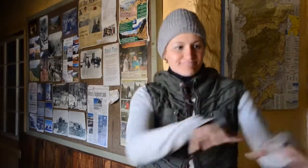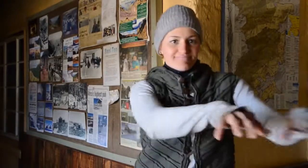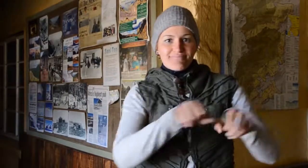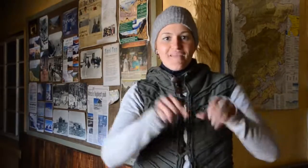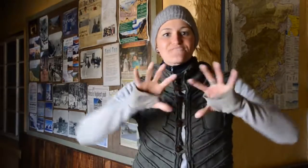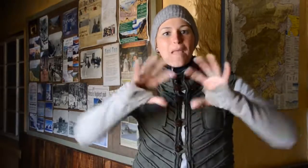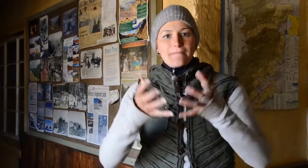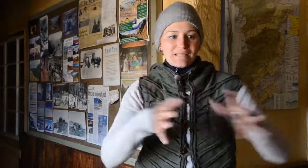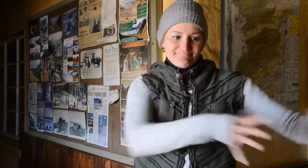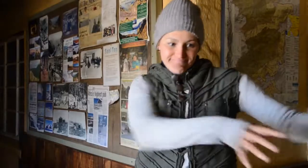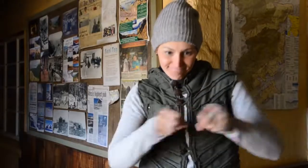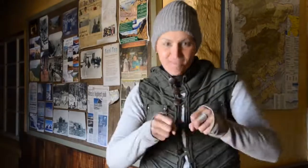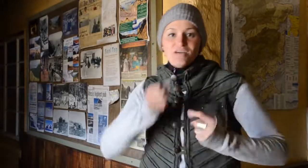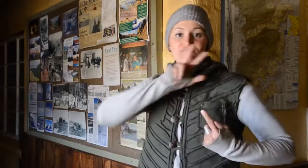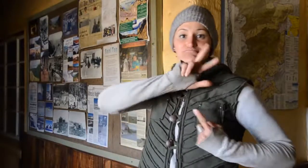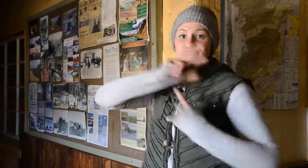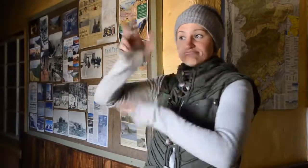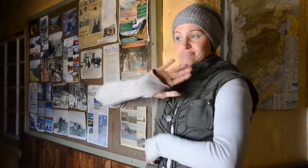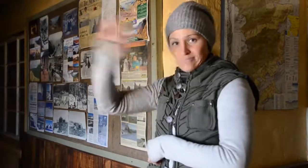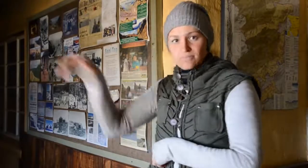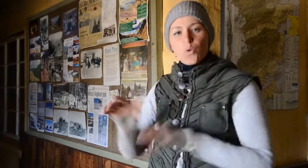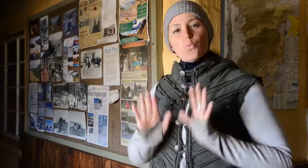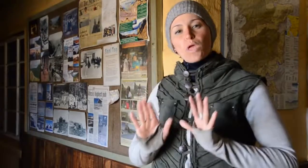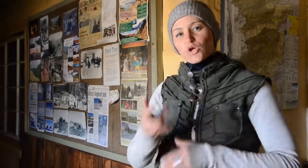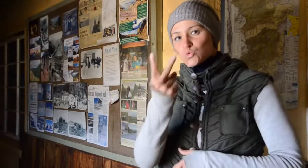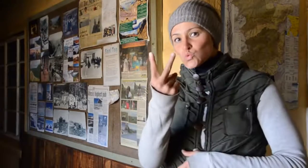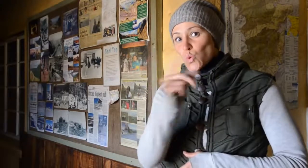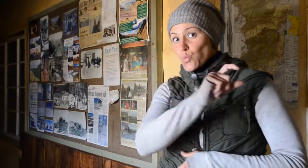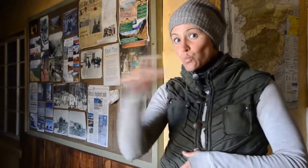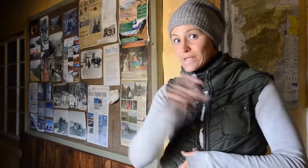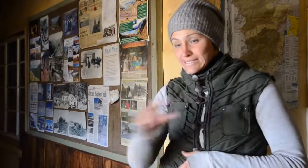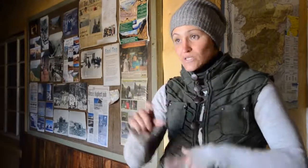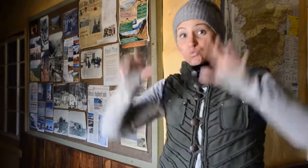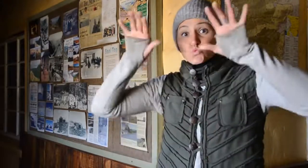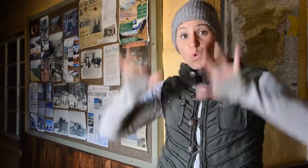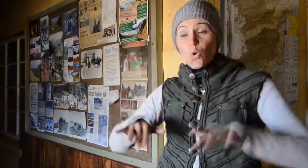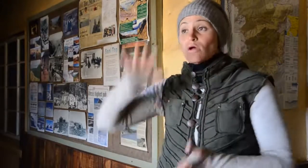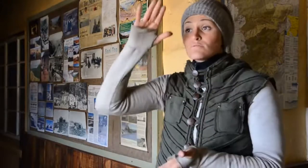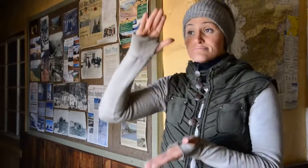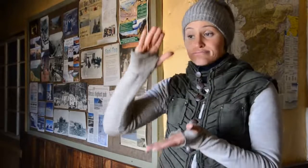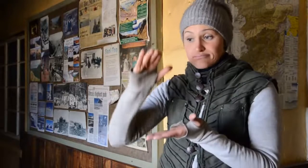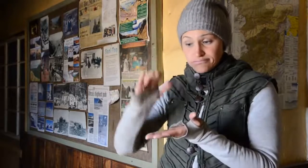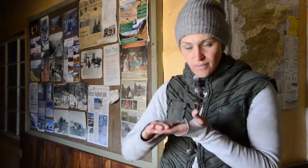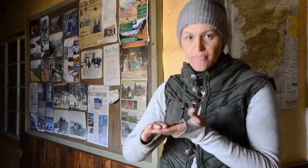four families back to ground safely. After two weeks, the snow had melted away